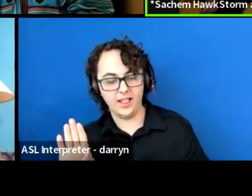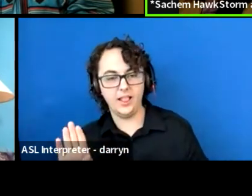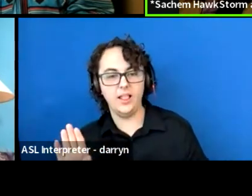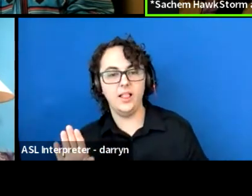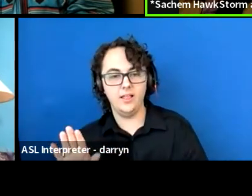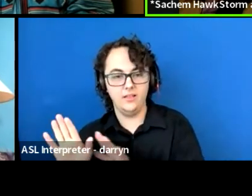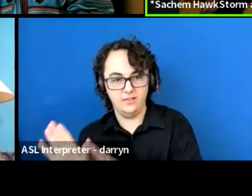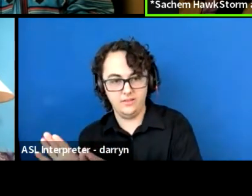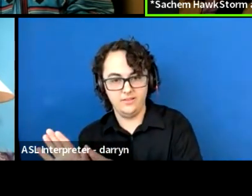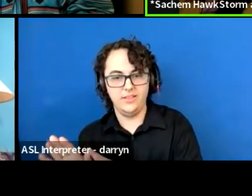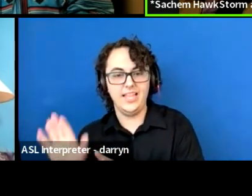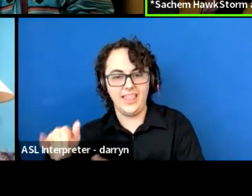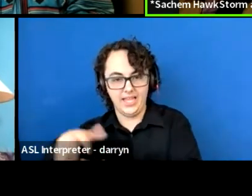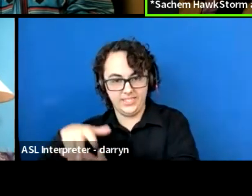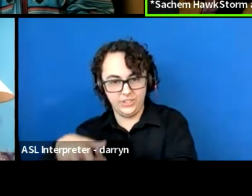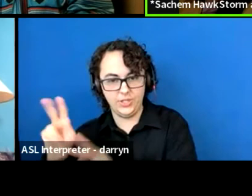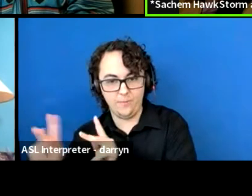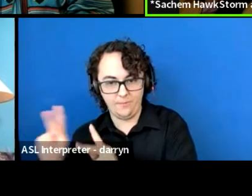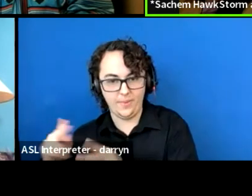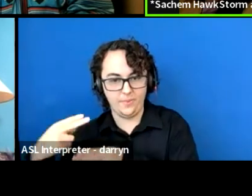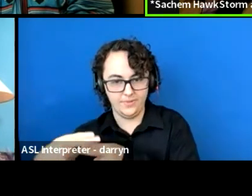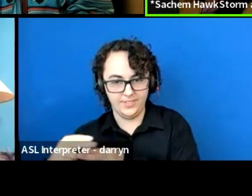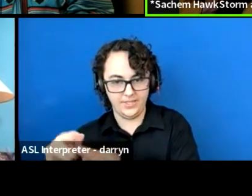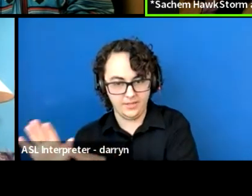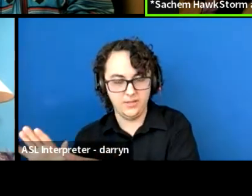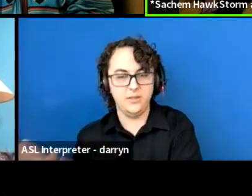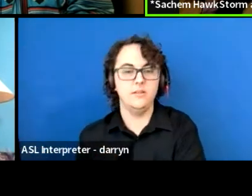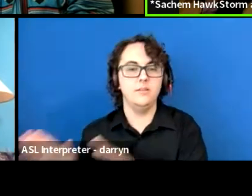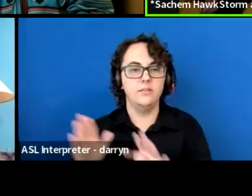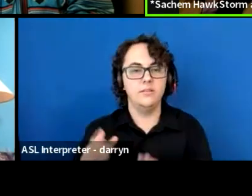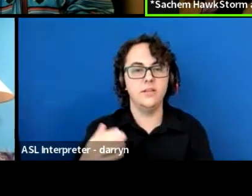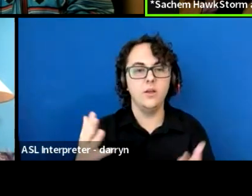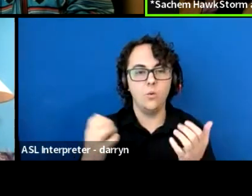And I wanna say (foreign language)